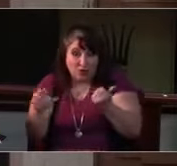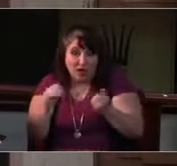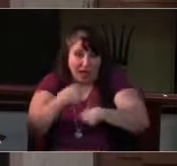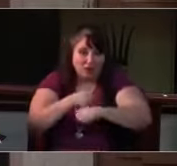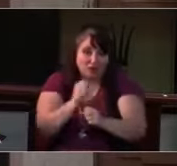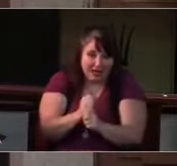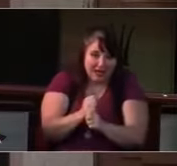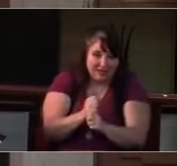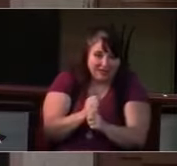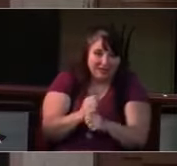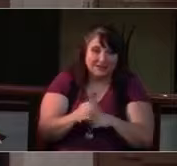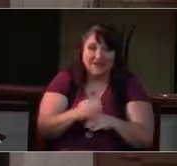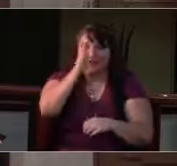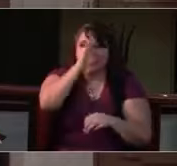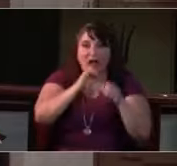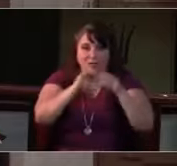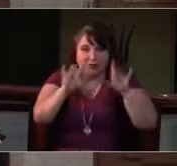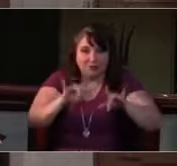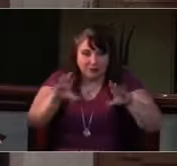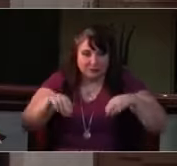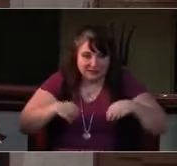God, in your mercy, Receive our prayer.